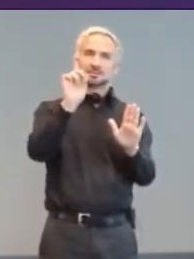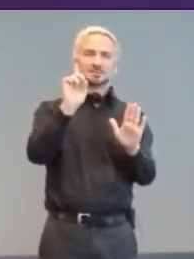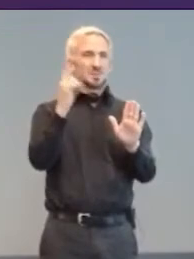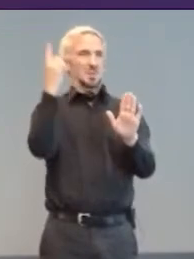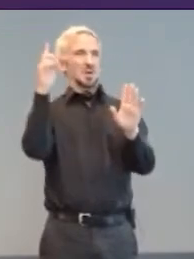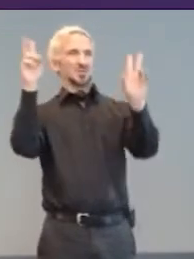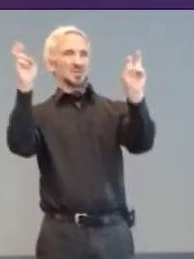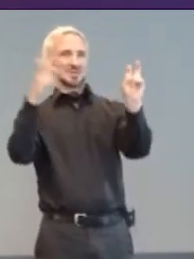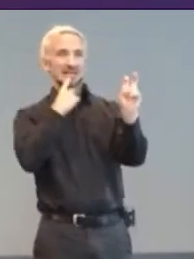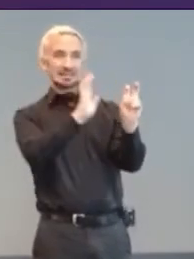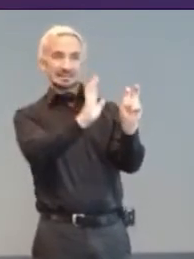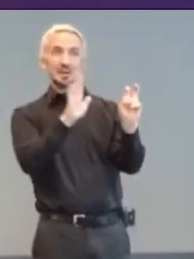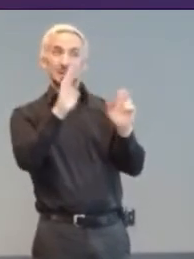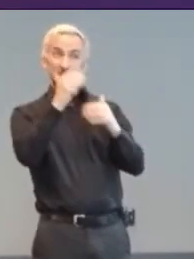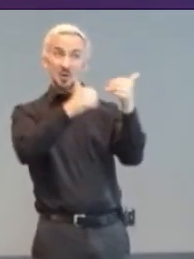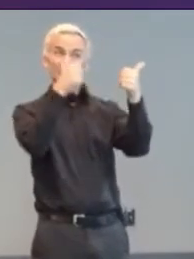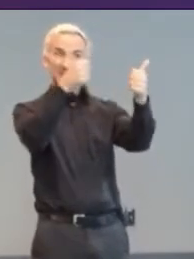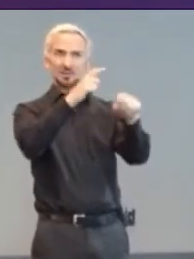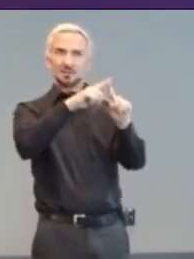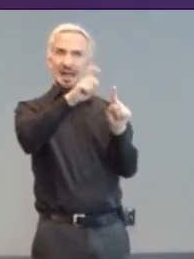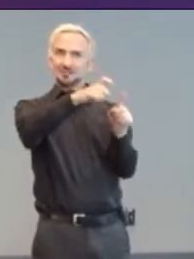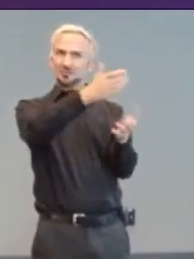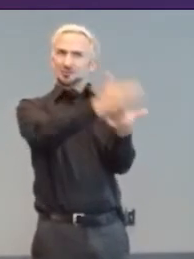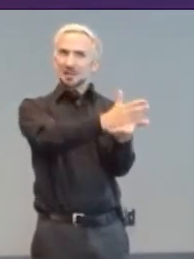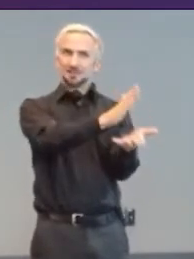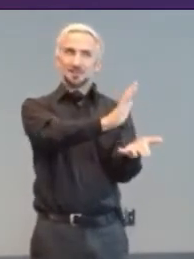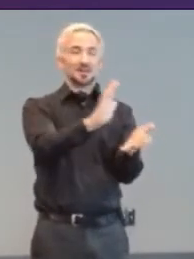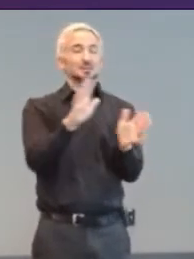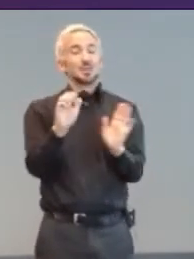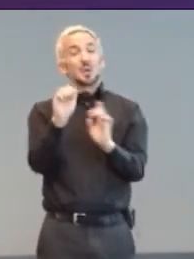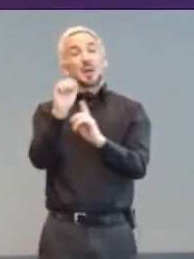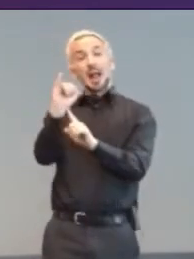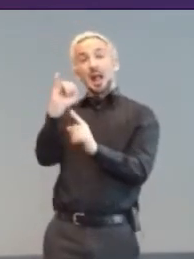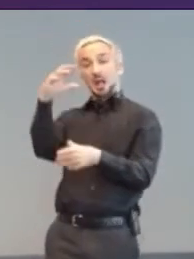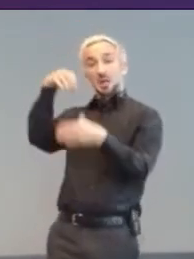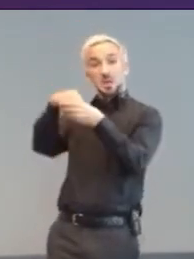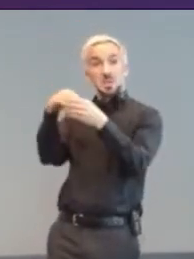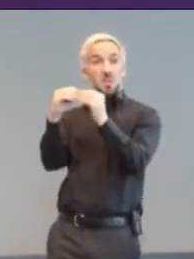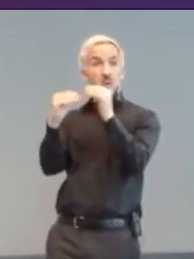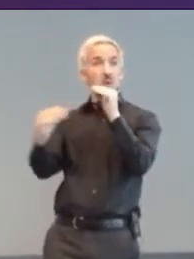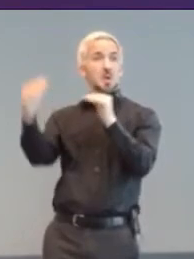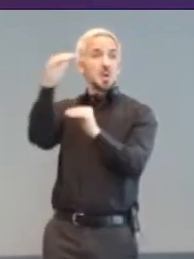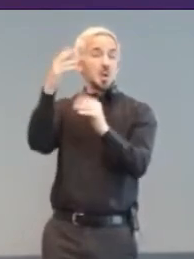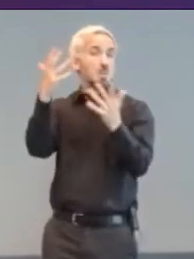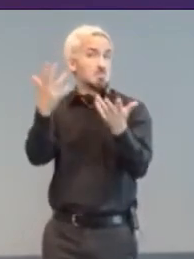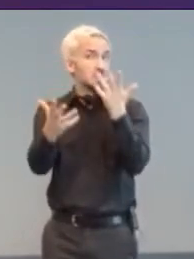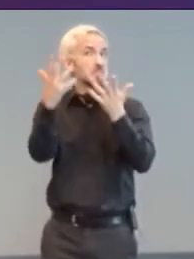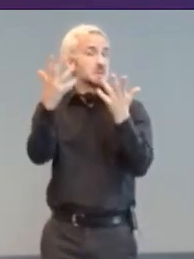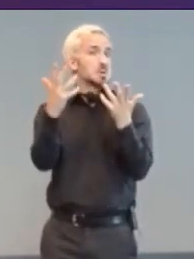For some A.I. progress could be wonderful: For those who want to build, share and explore more